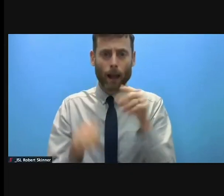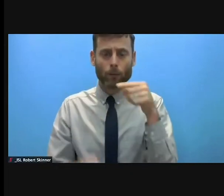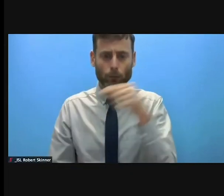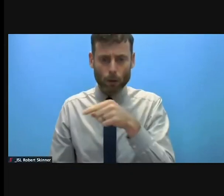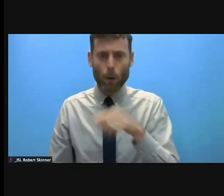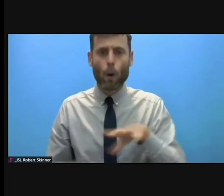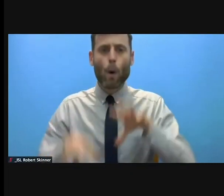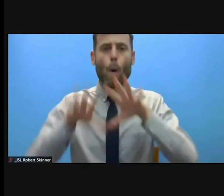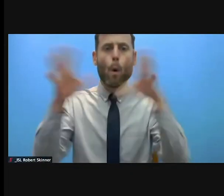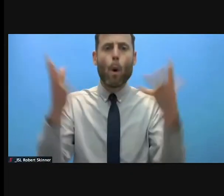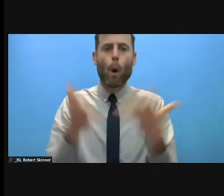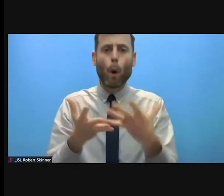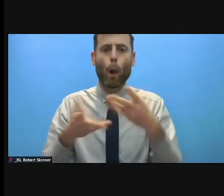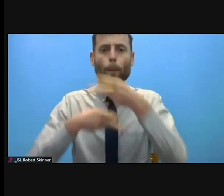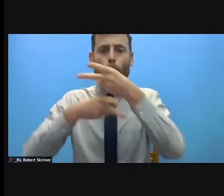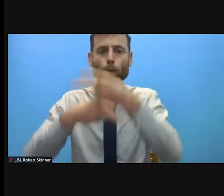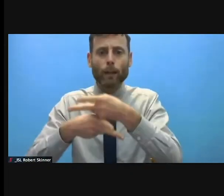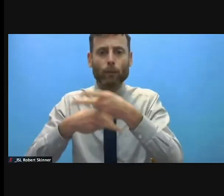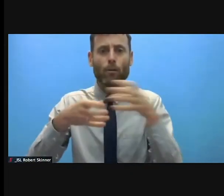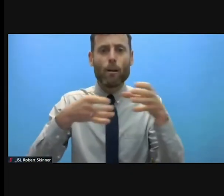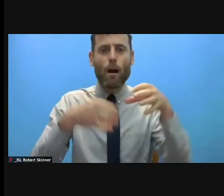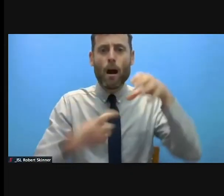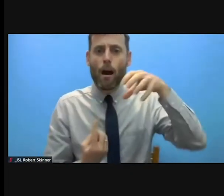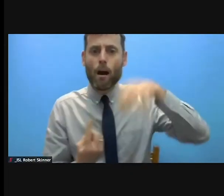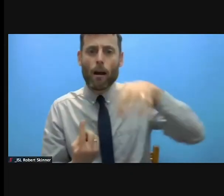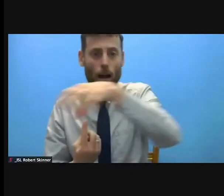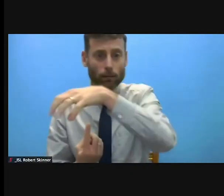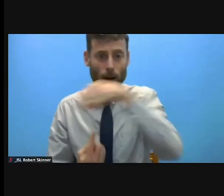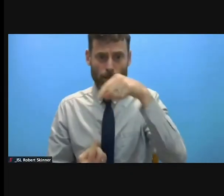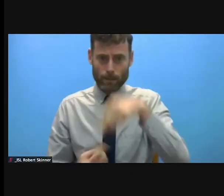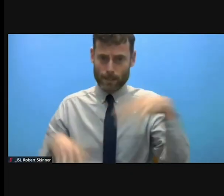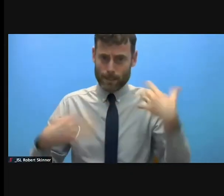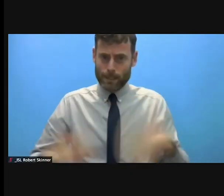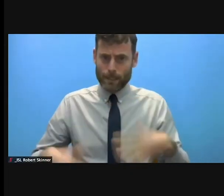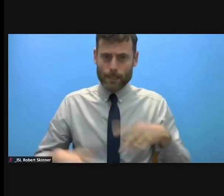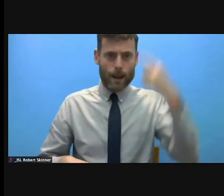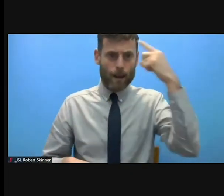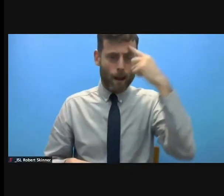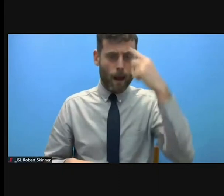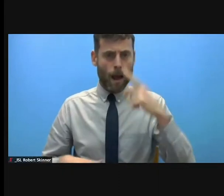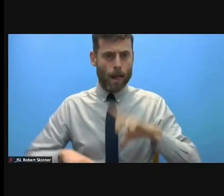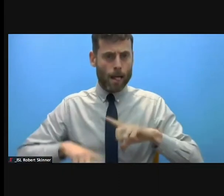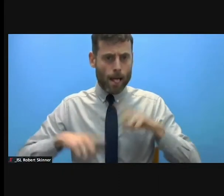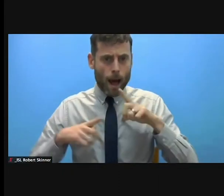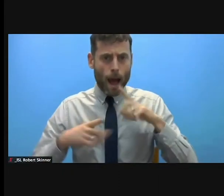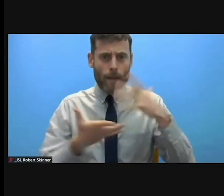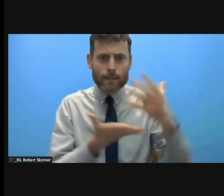as a life saving activity. That's the first one. Secondly we have the launch of the NRC report. I